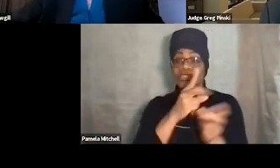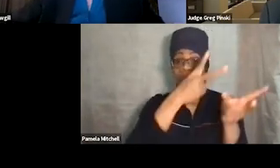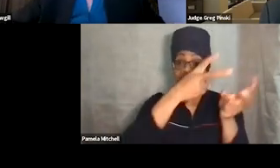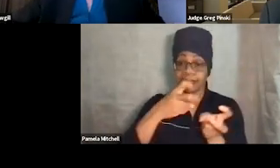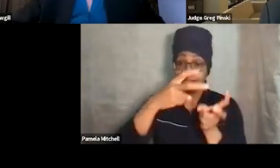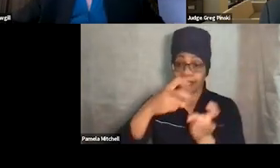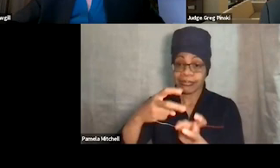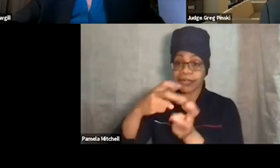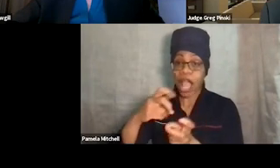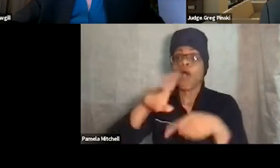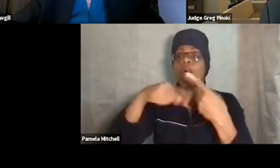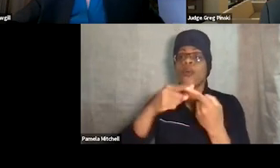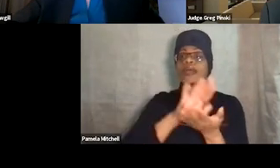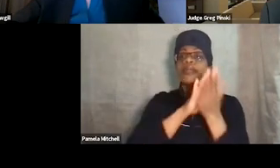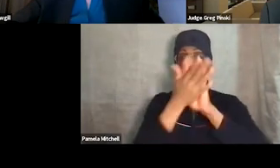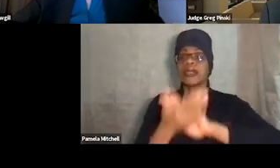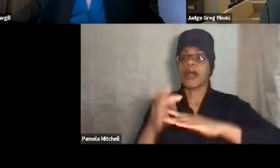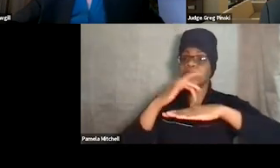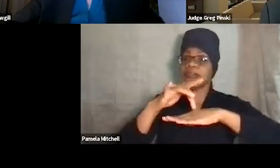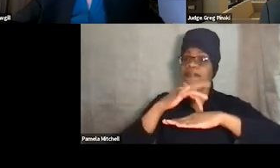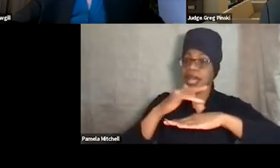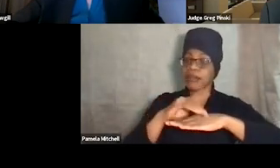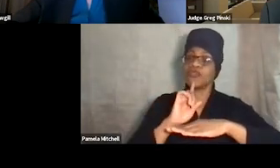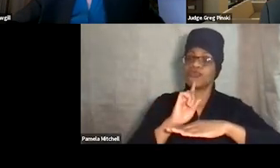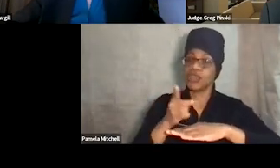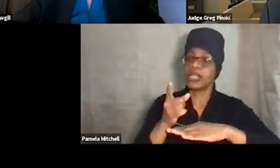when that becomes available too, 'cause it's gonna give a lot of great information.